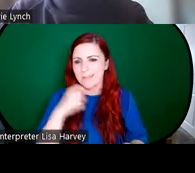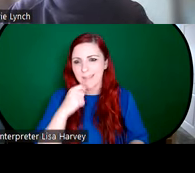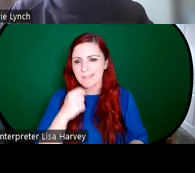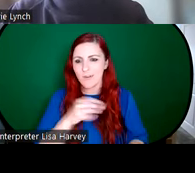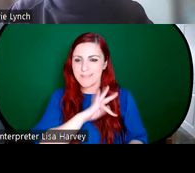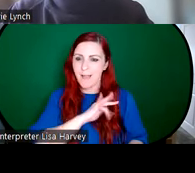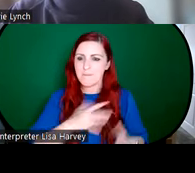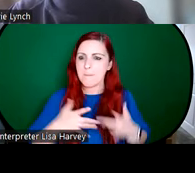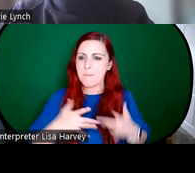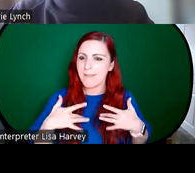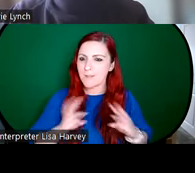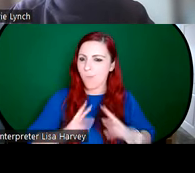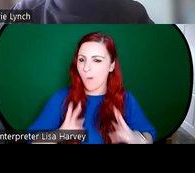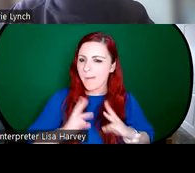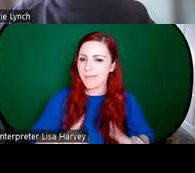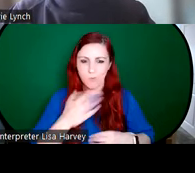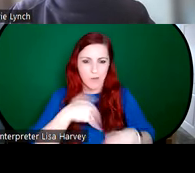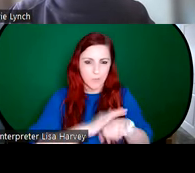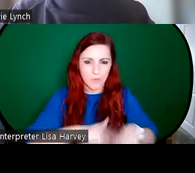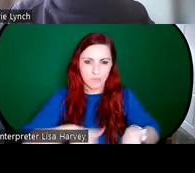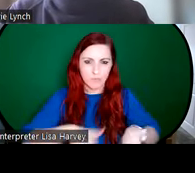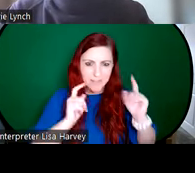she was raised and where she trained as an artist, and she was still studying at